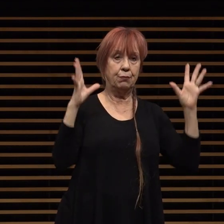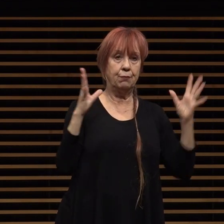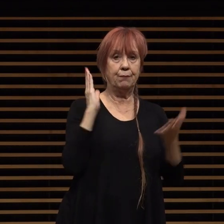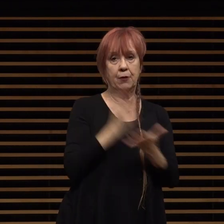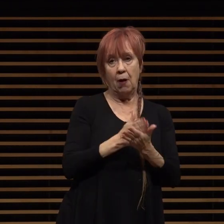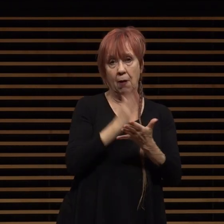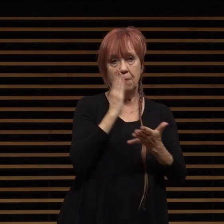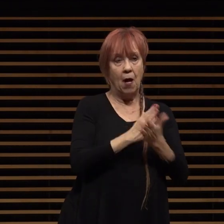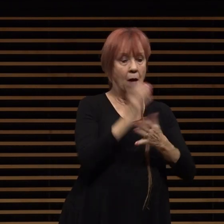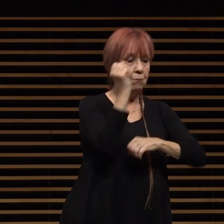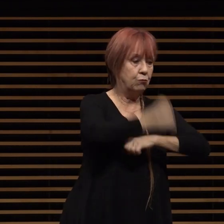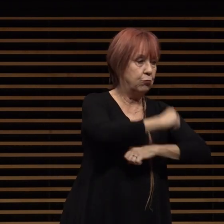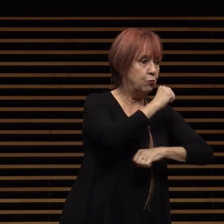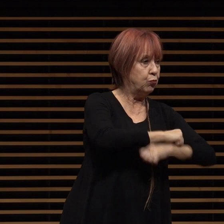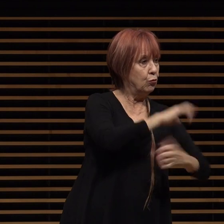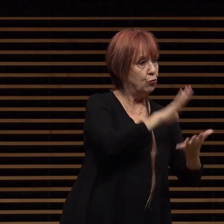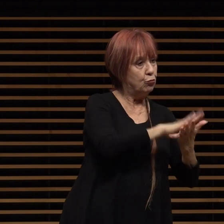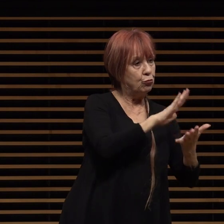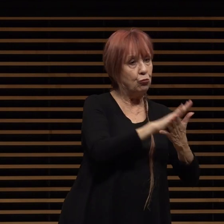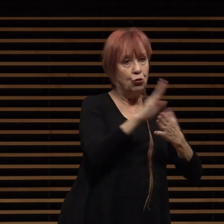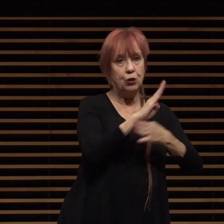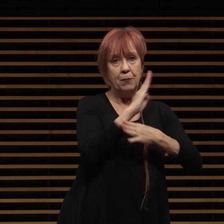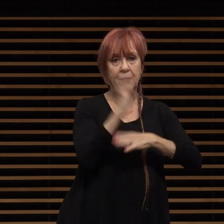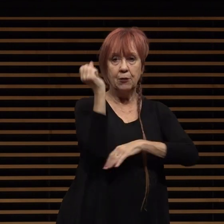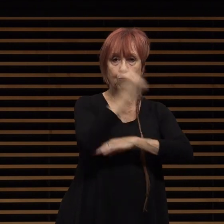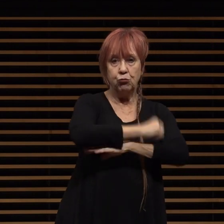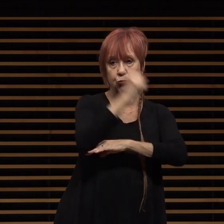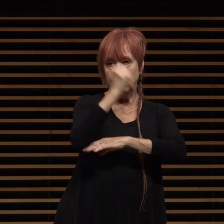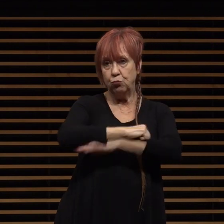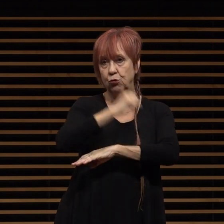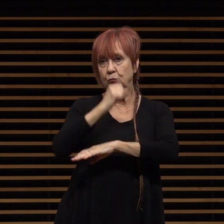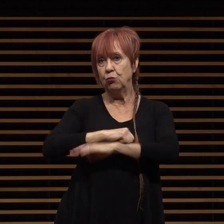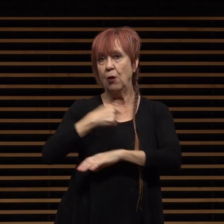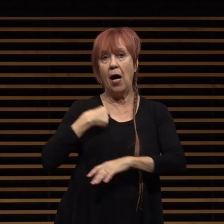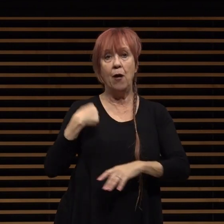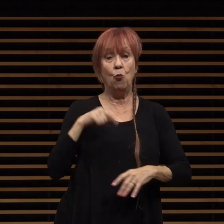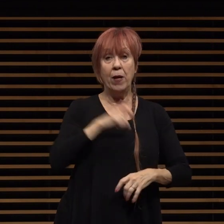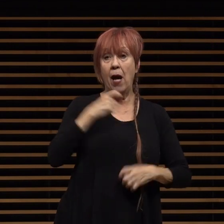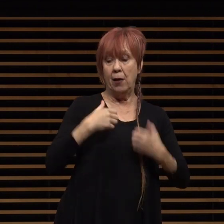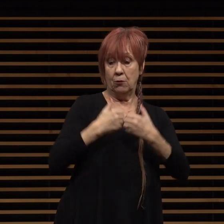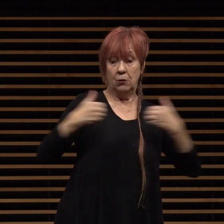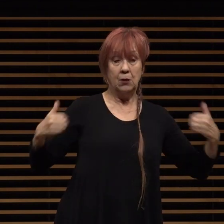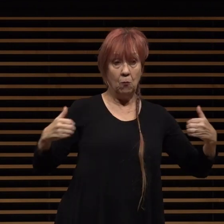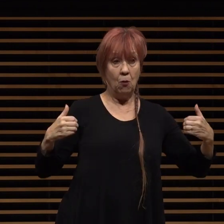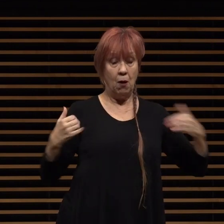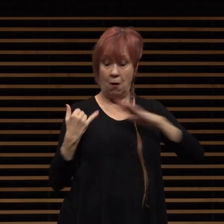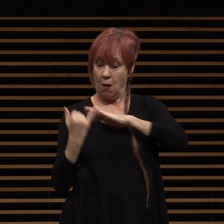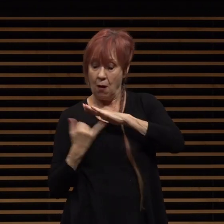schools and businesses shuttered their doors and we physically distance